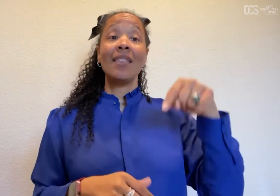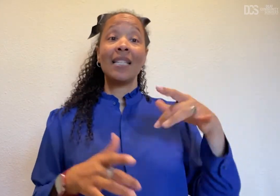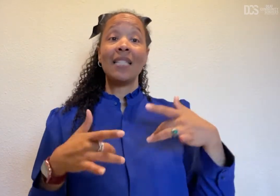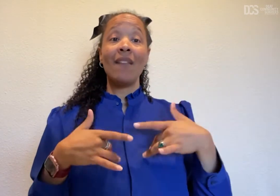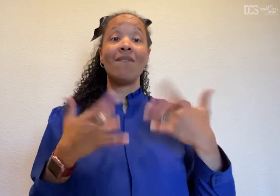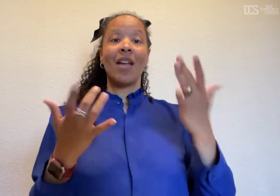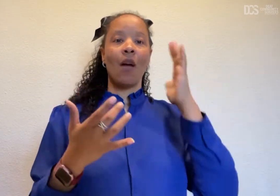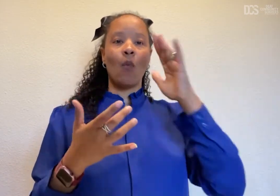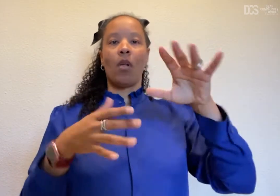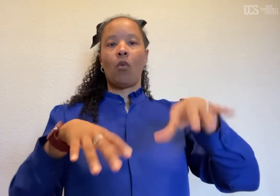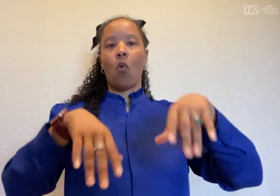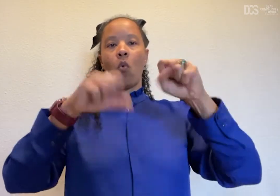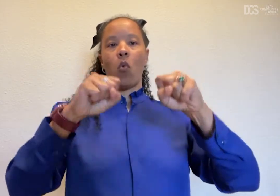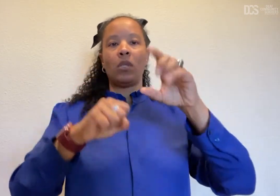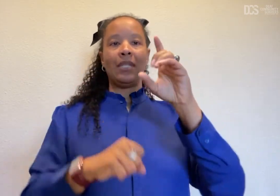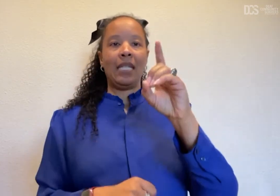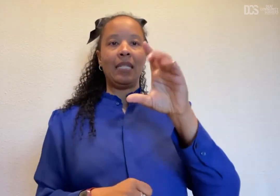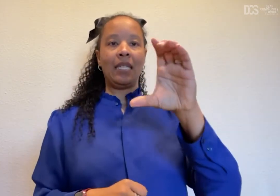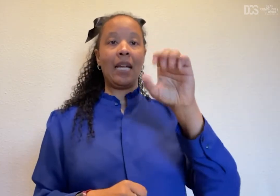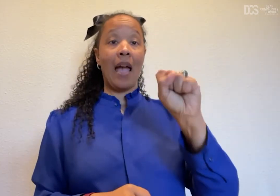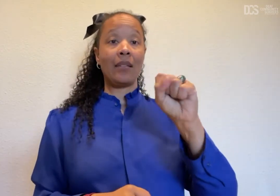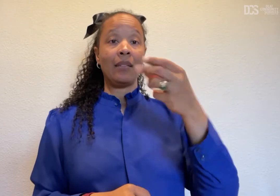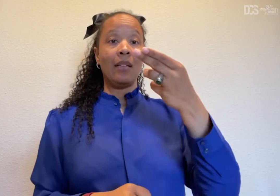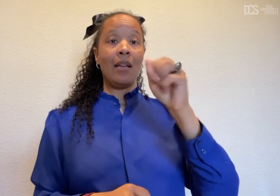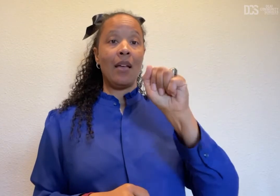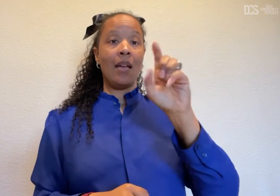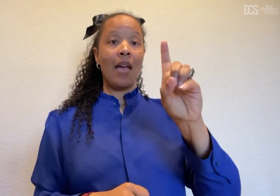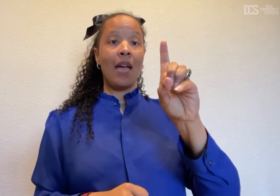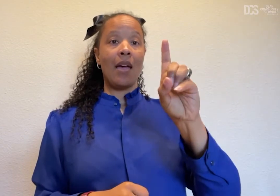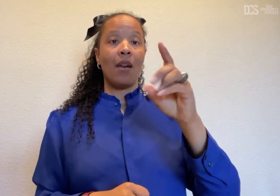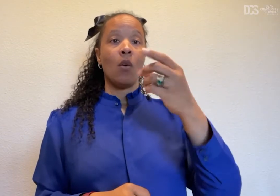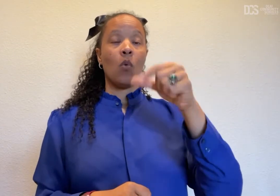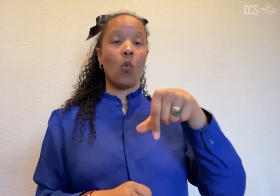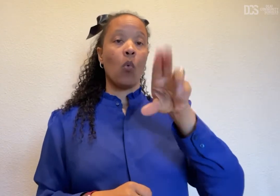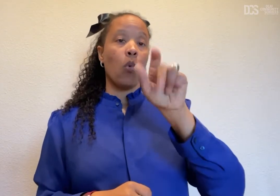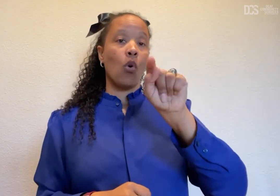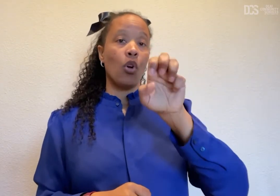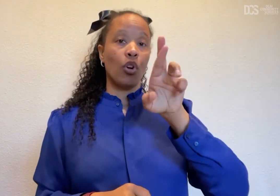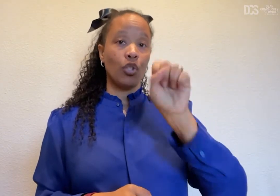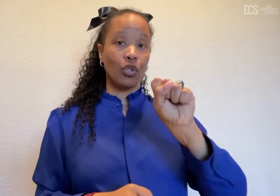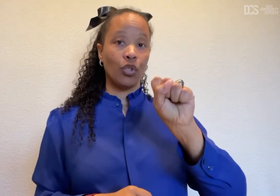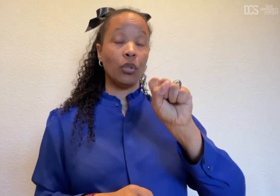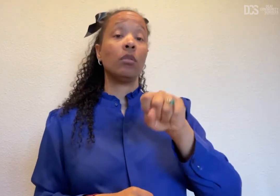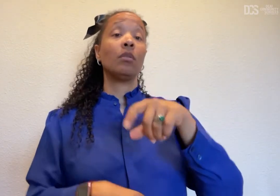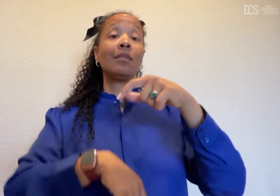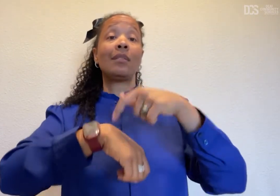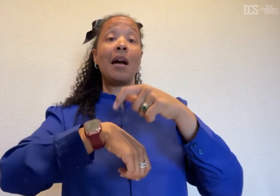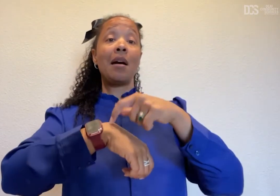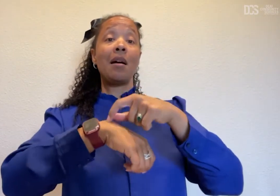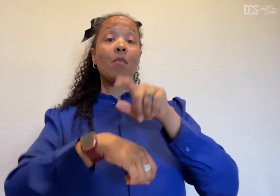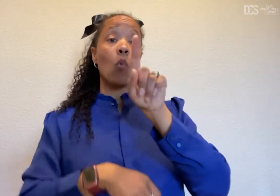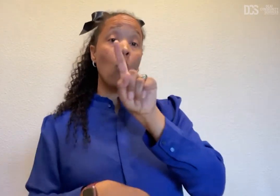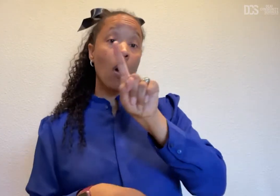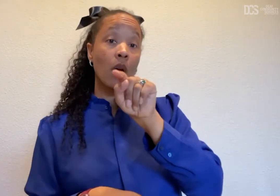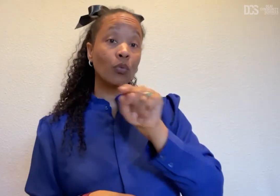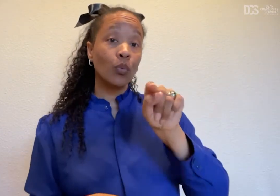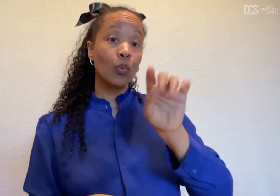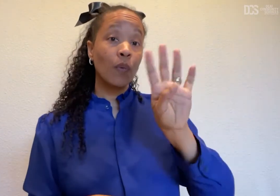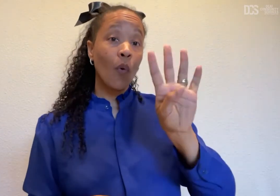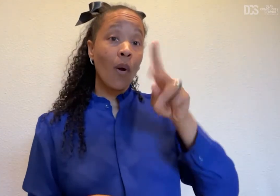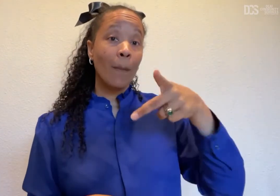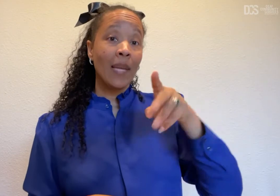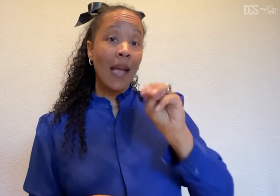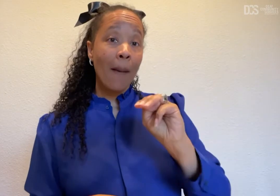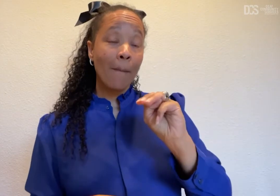This event will be at DCS’ Headquarters, time 1:00 to 4:00 pm.